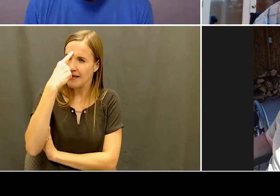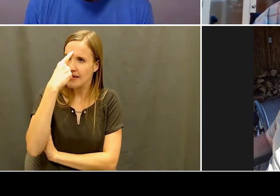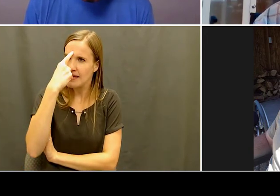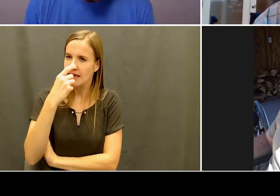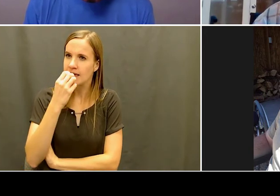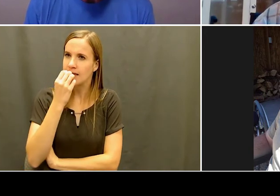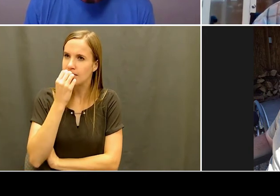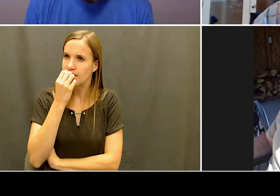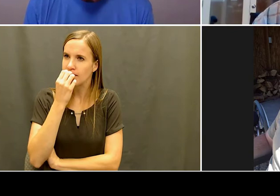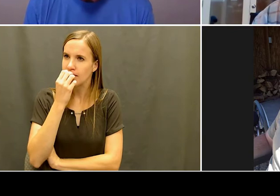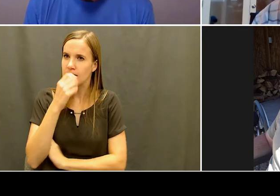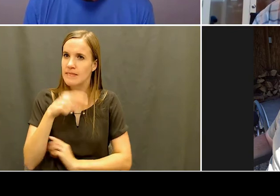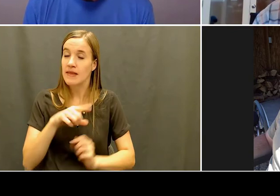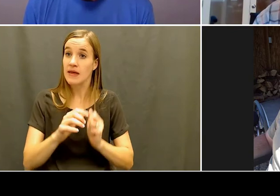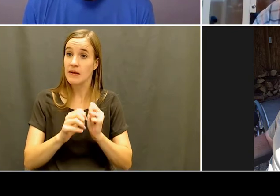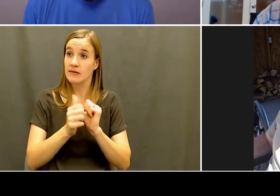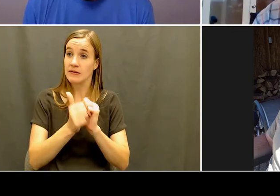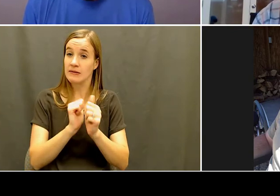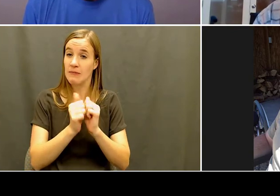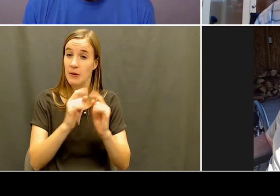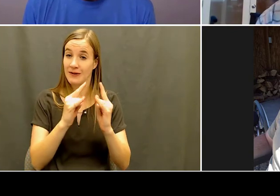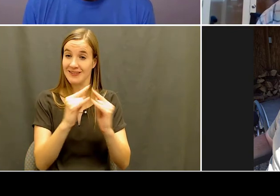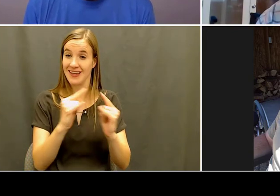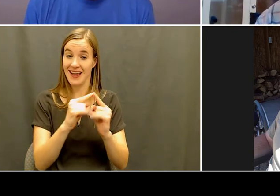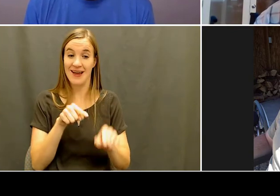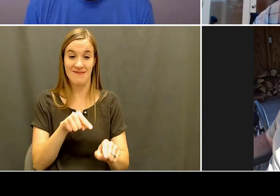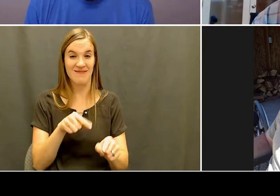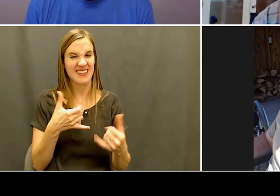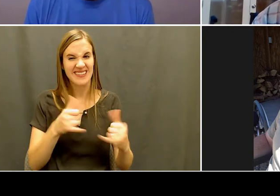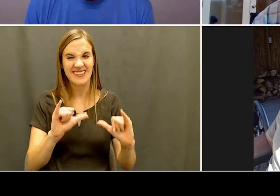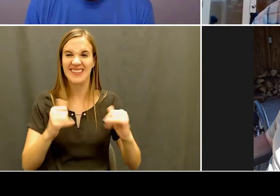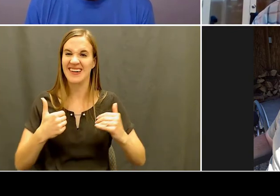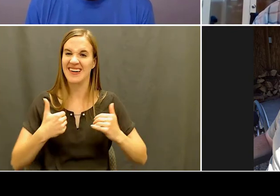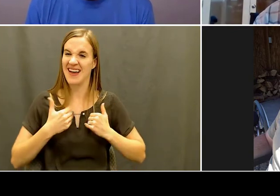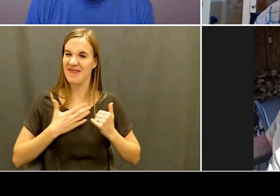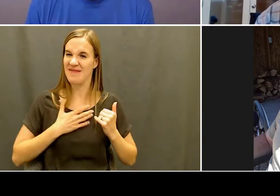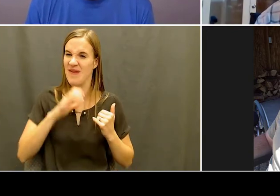Jeremy: Well, Jake, what was it like, um, at the camp being